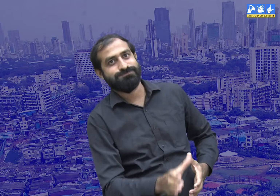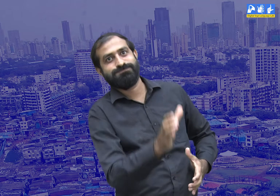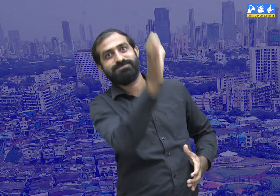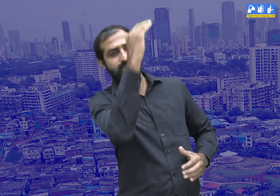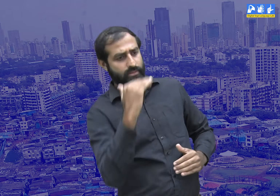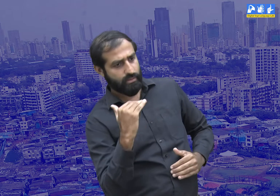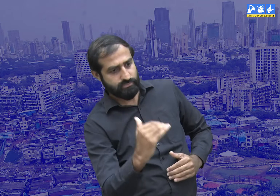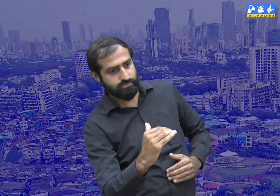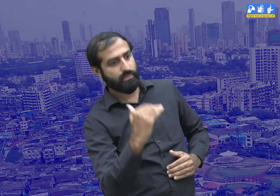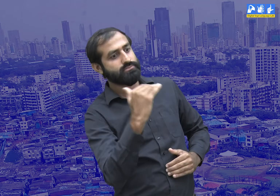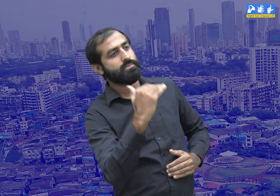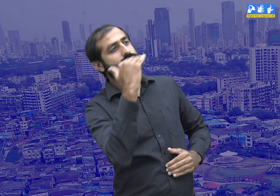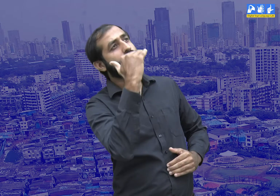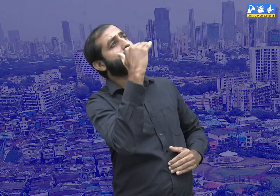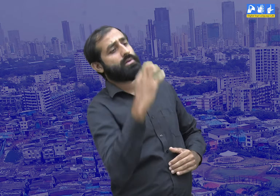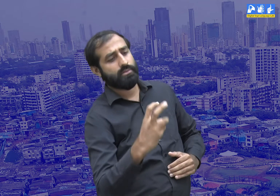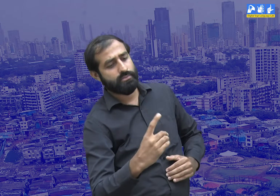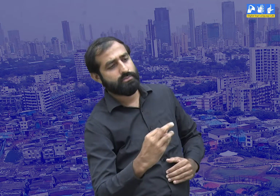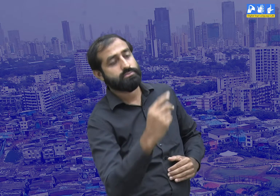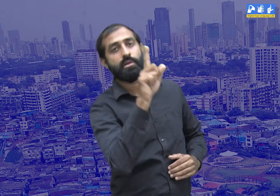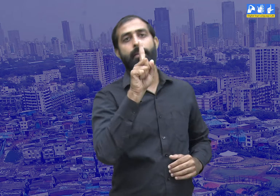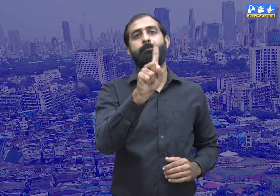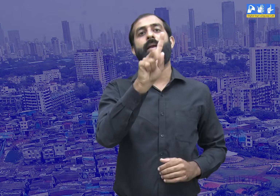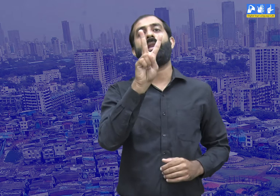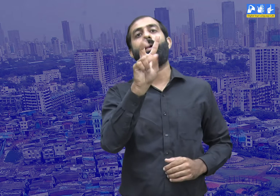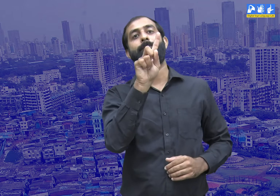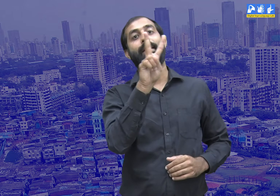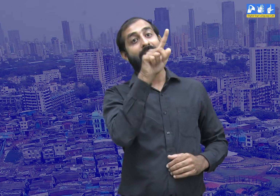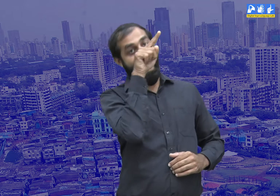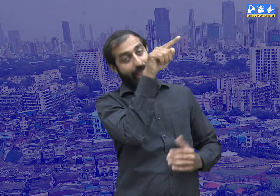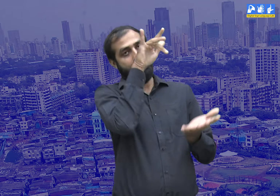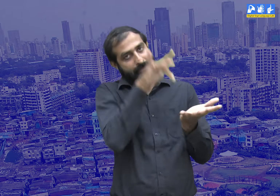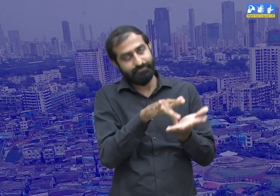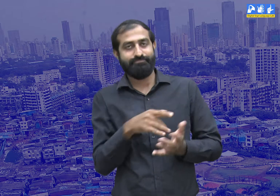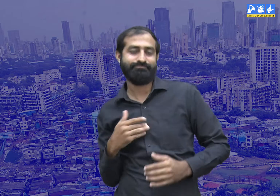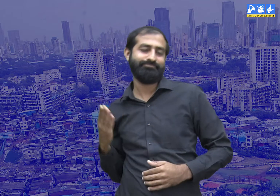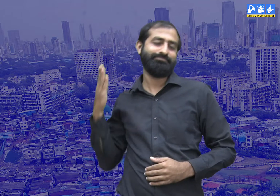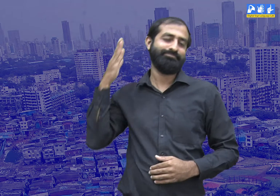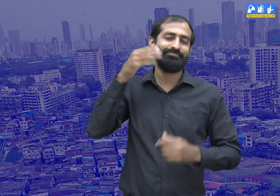His house was on the 12th floor.